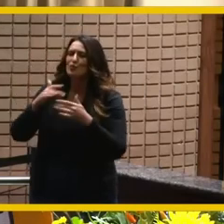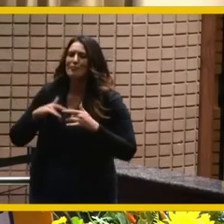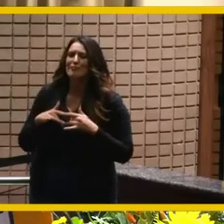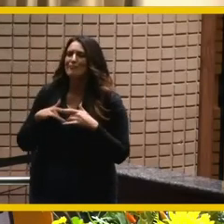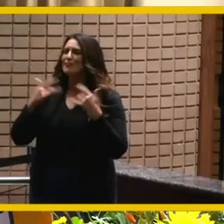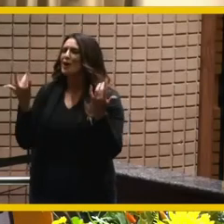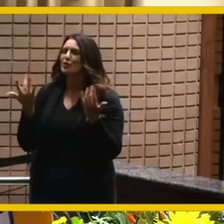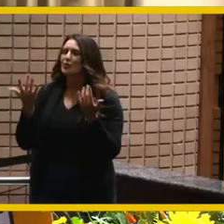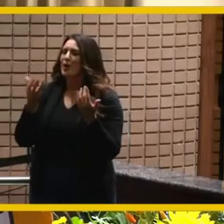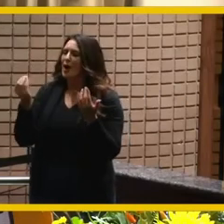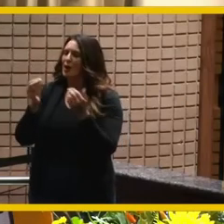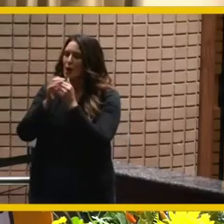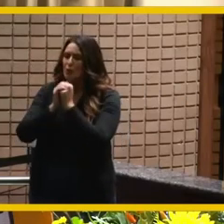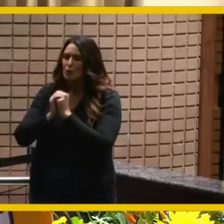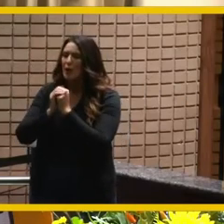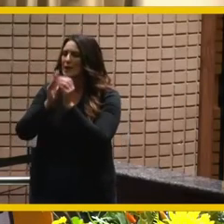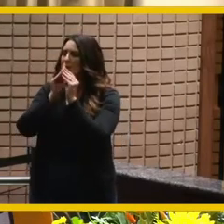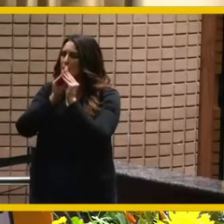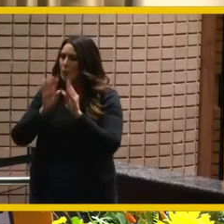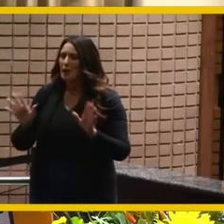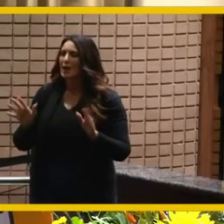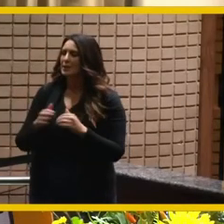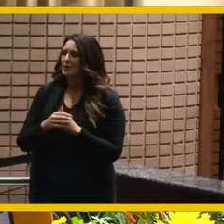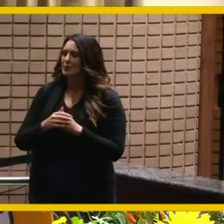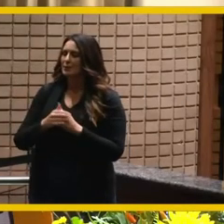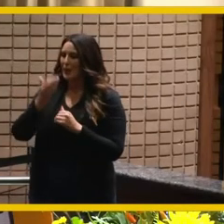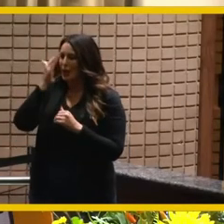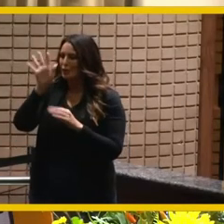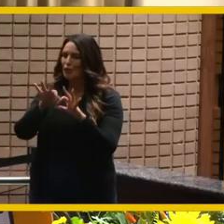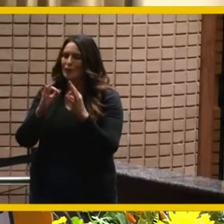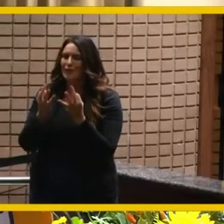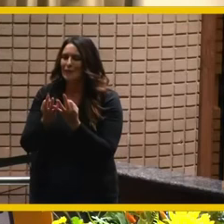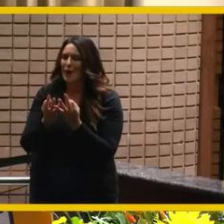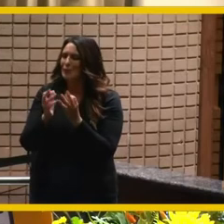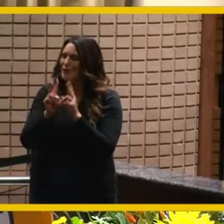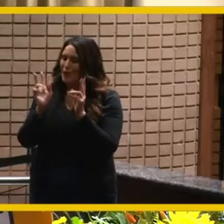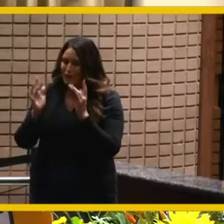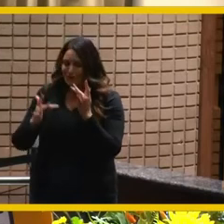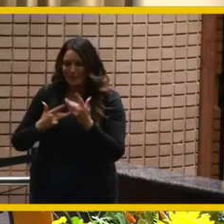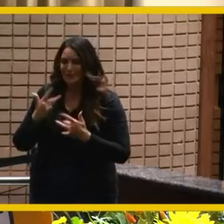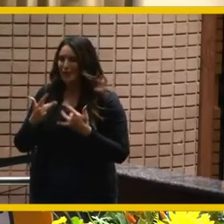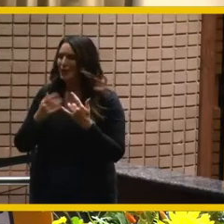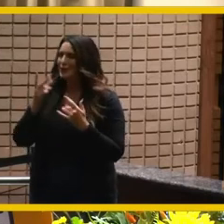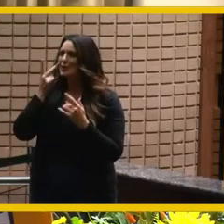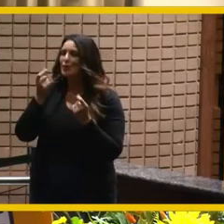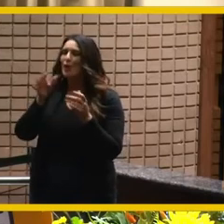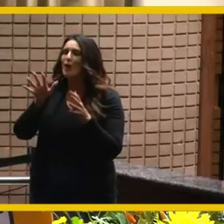they go forward and lord i know they're excited to have a new opportunity but may this night be very